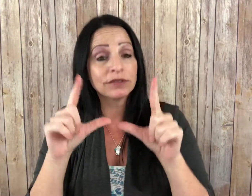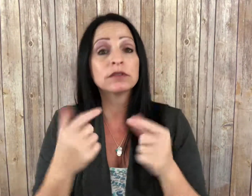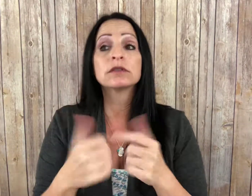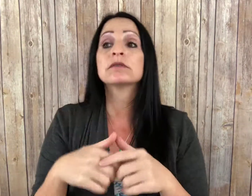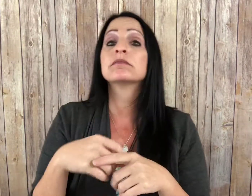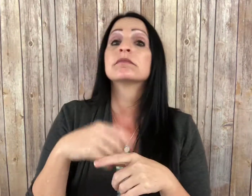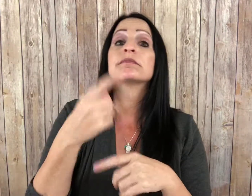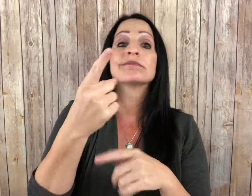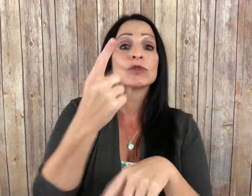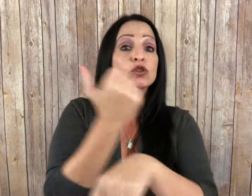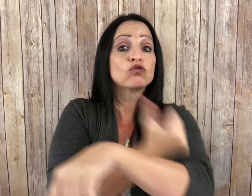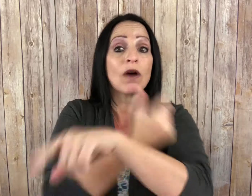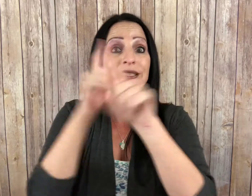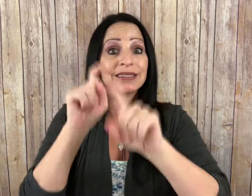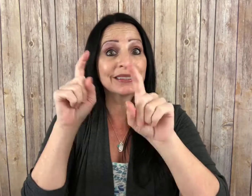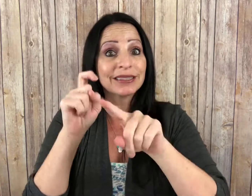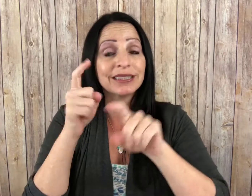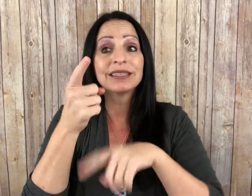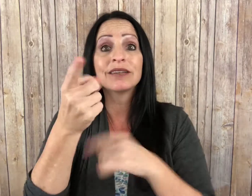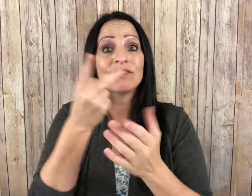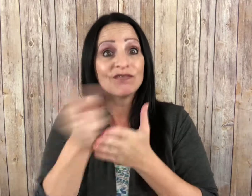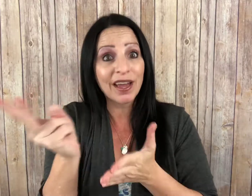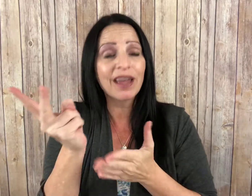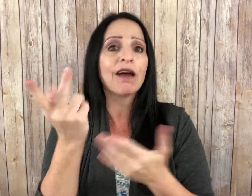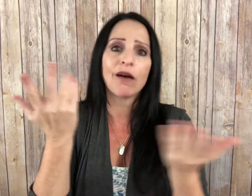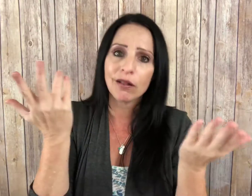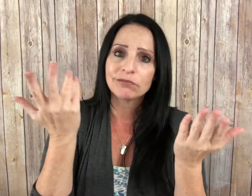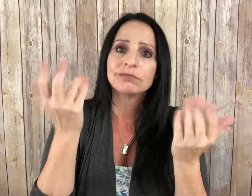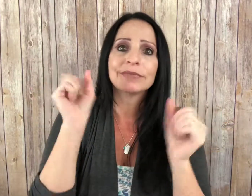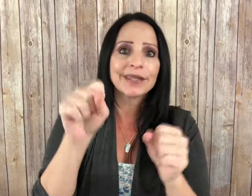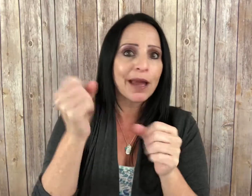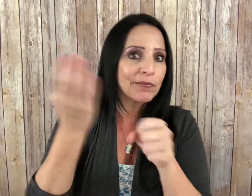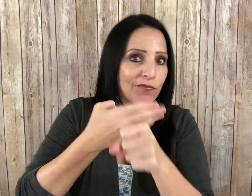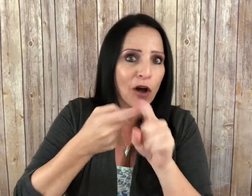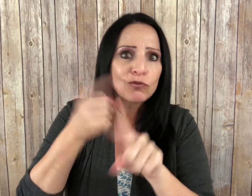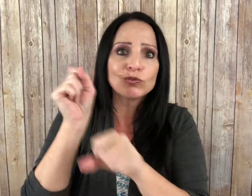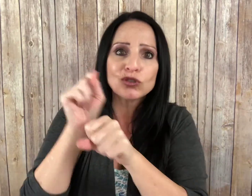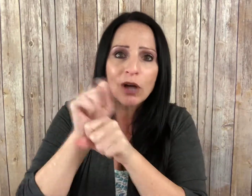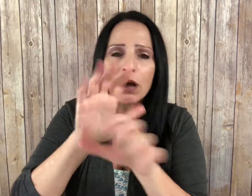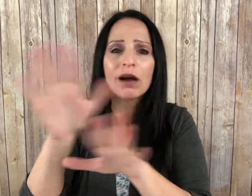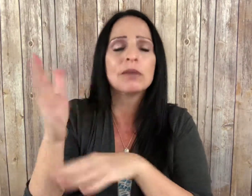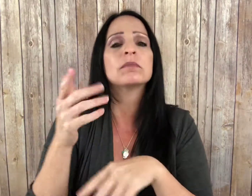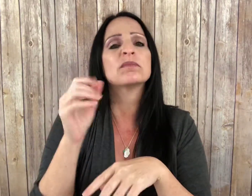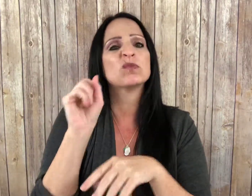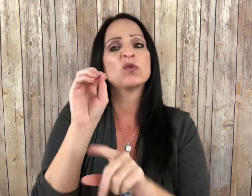If you fail a drug test in those non-legal states, you could face serious legal consequences.